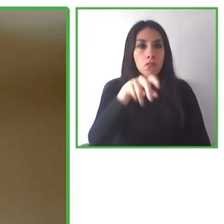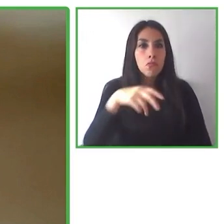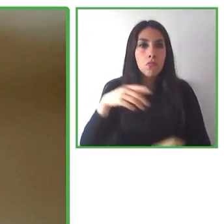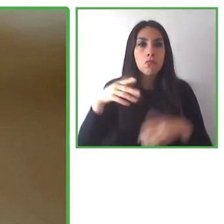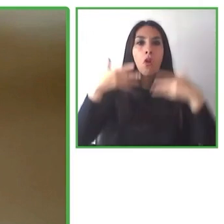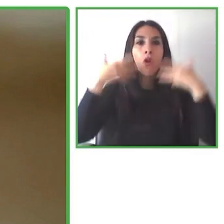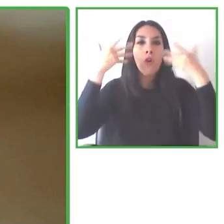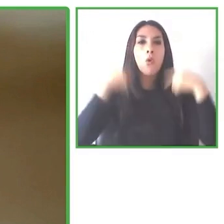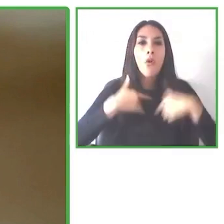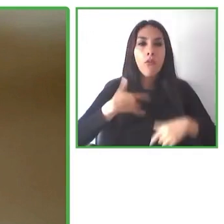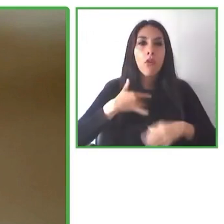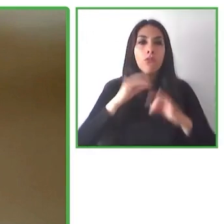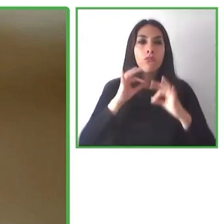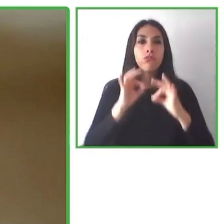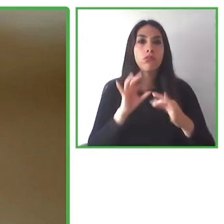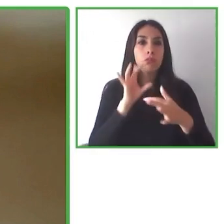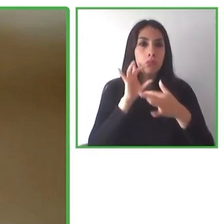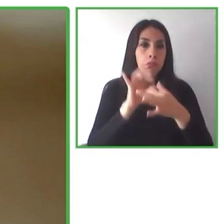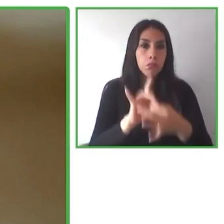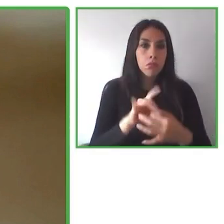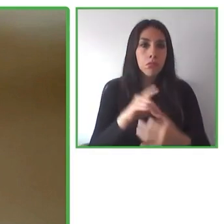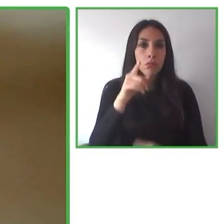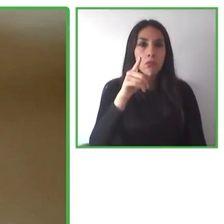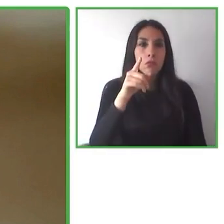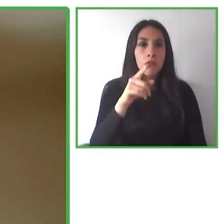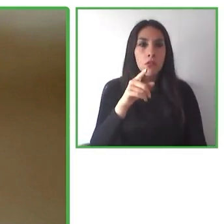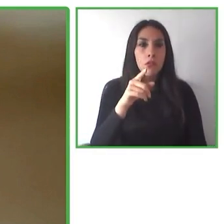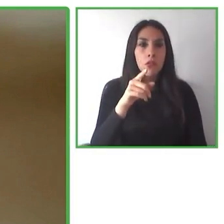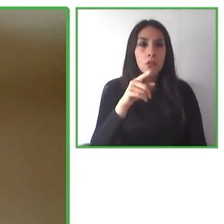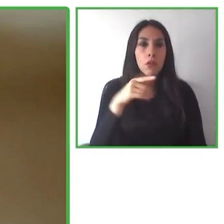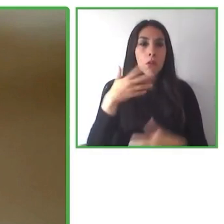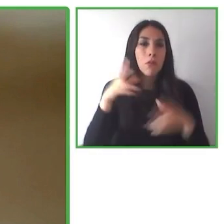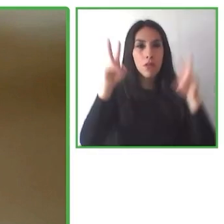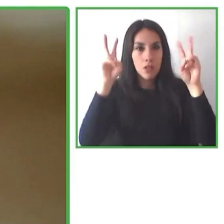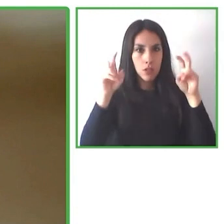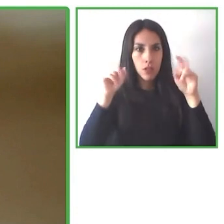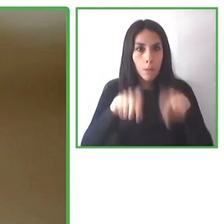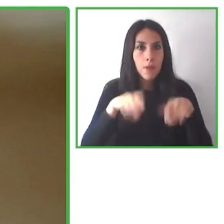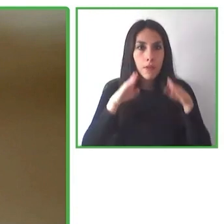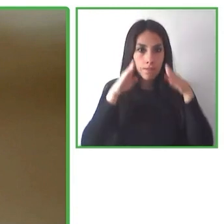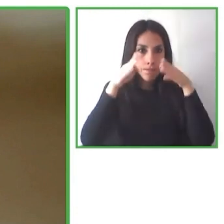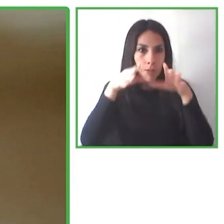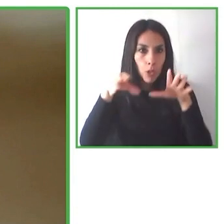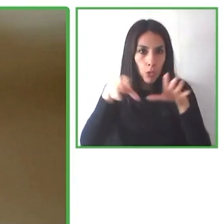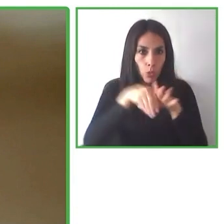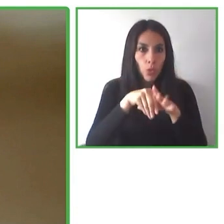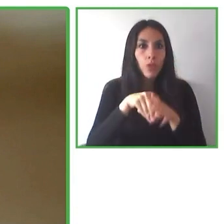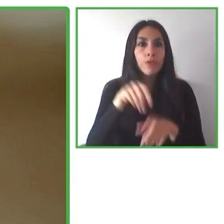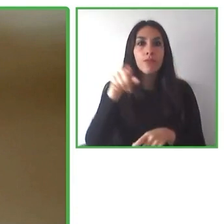and one of her passions is working on increases, and she has a master's in educational policies